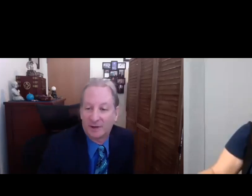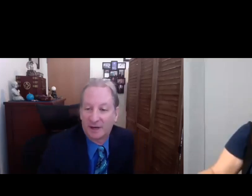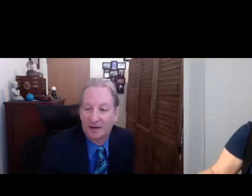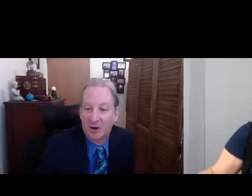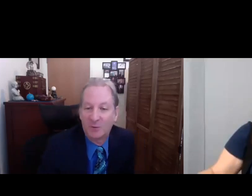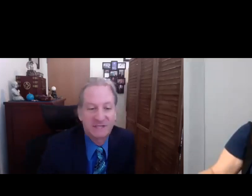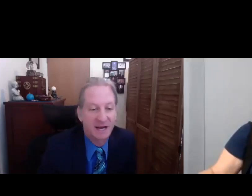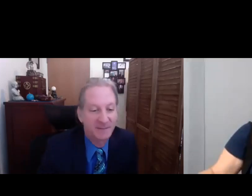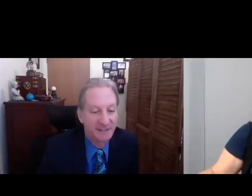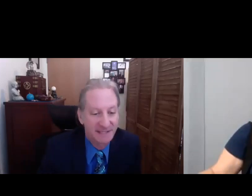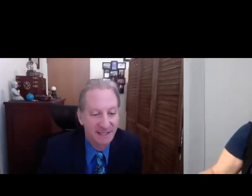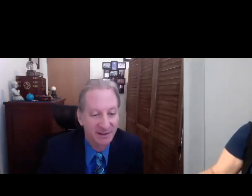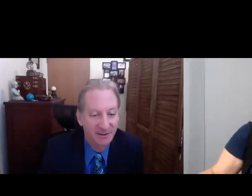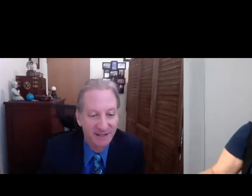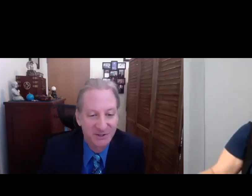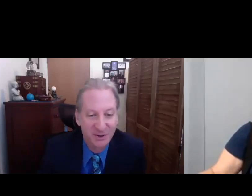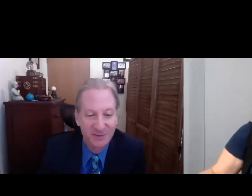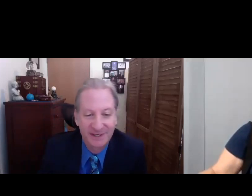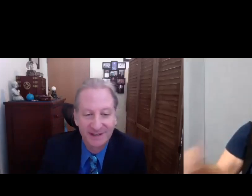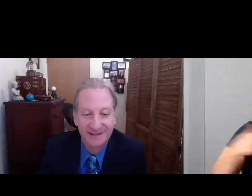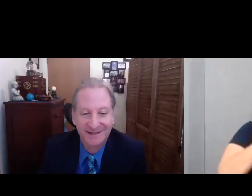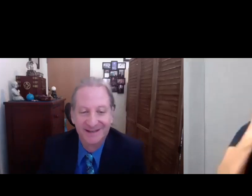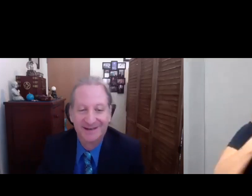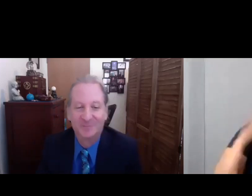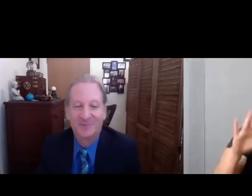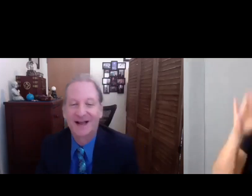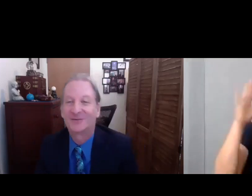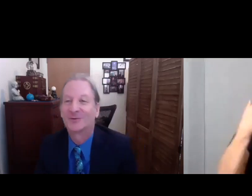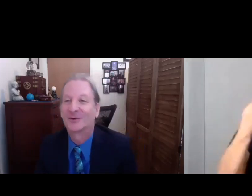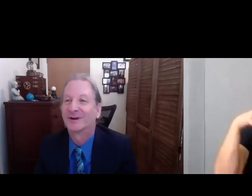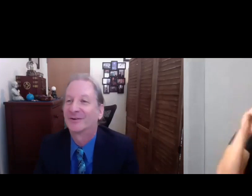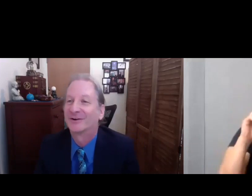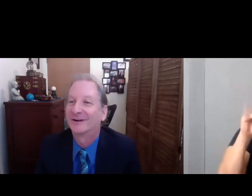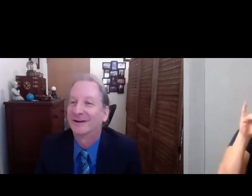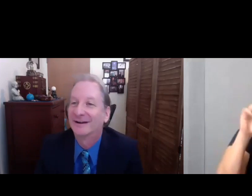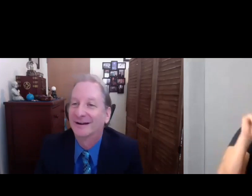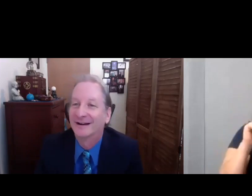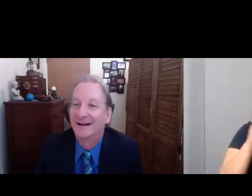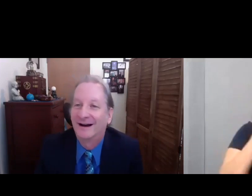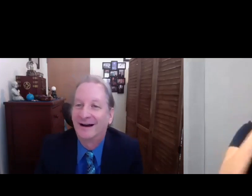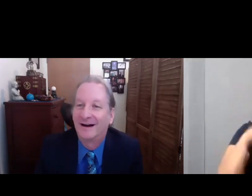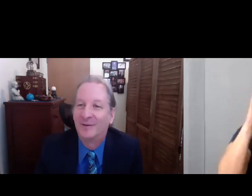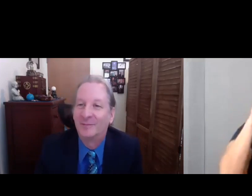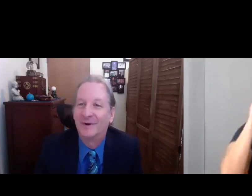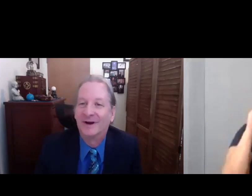you're planning to make it into a feature. Um yeah. back for another um wonderful talk with Rachel Handler